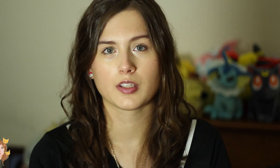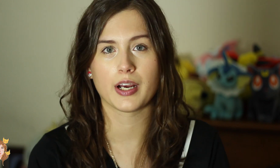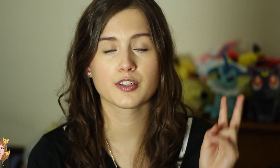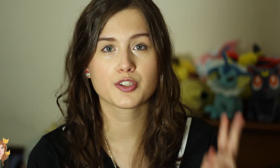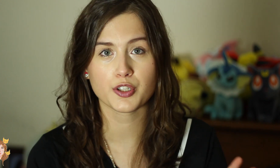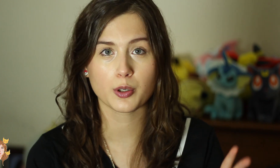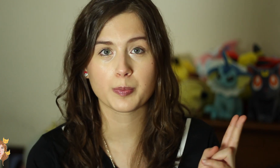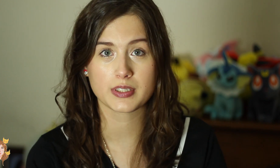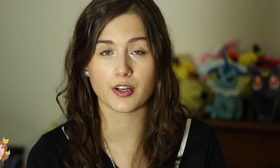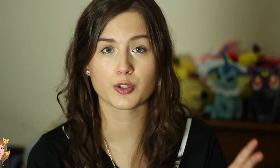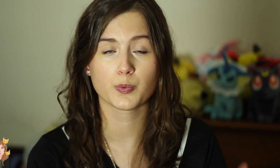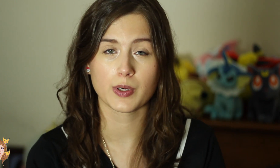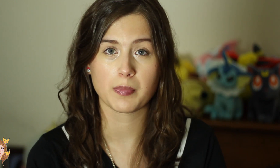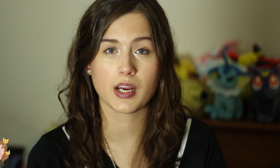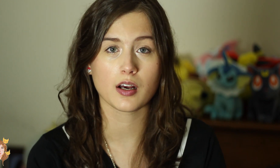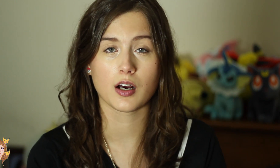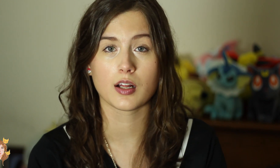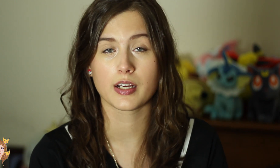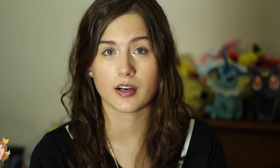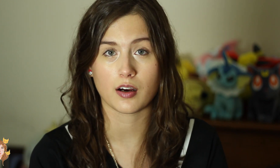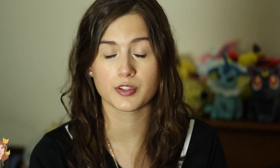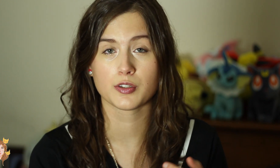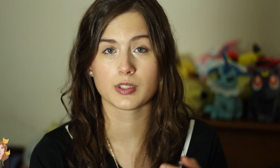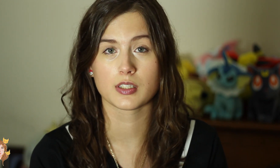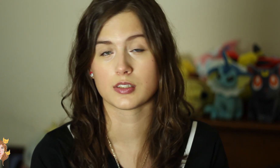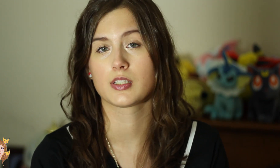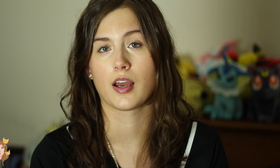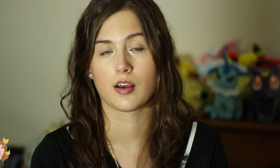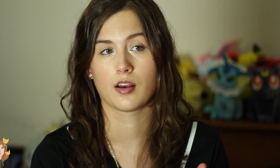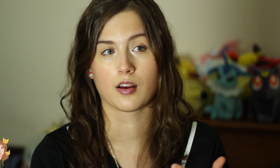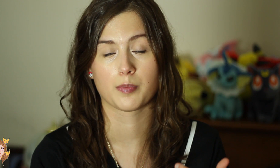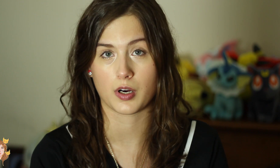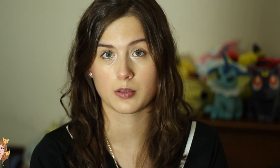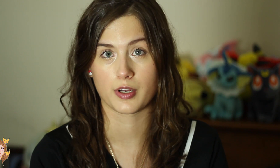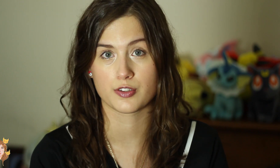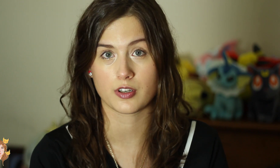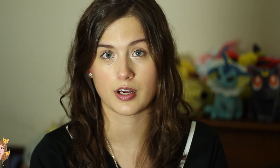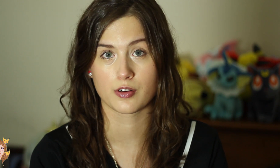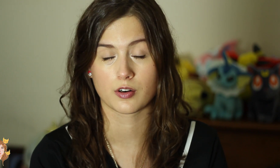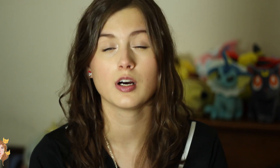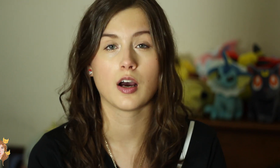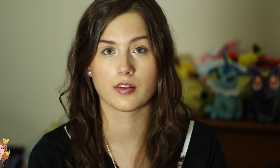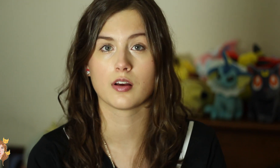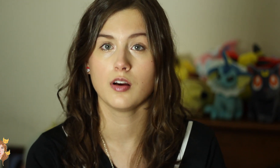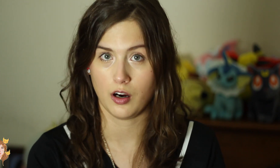So we had two presenters with me: Liat Kaver, who is a product manager at Google and then